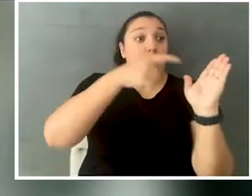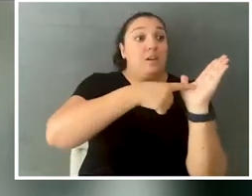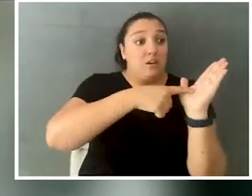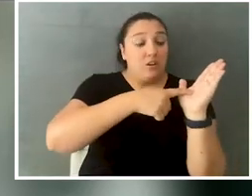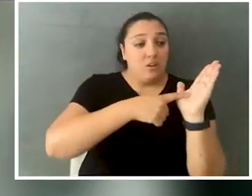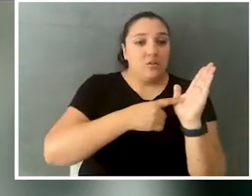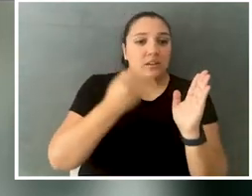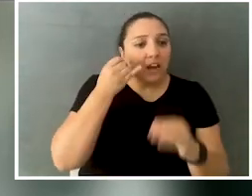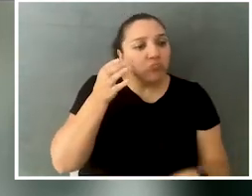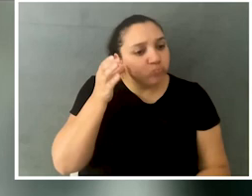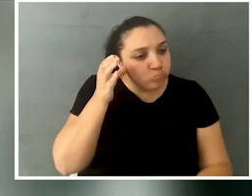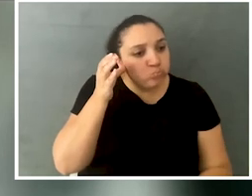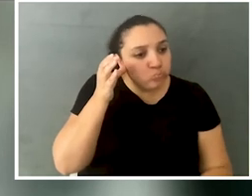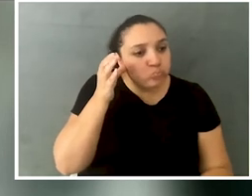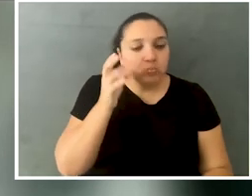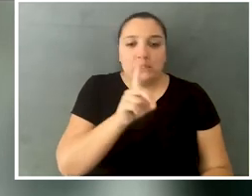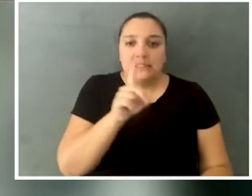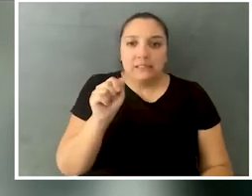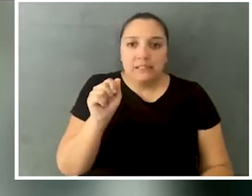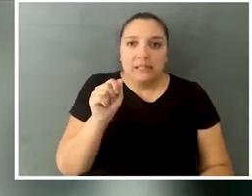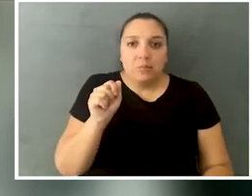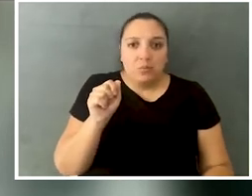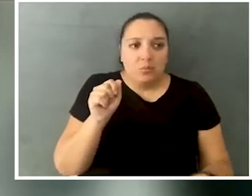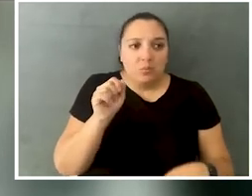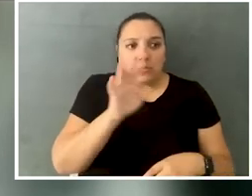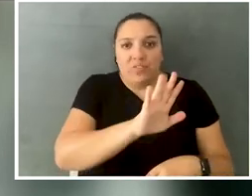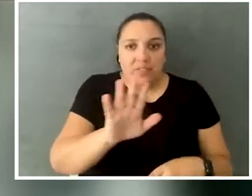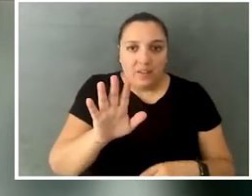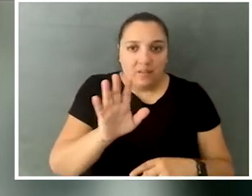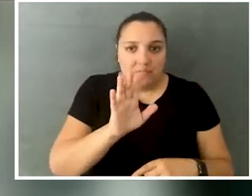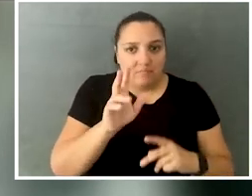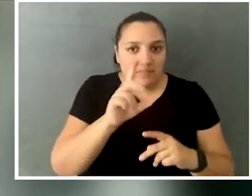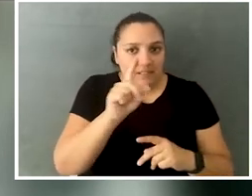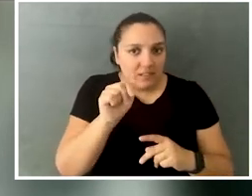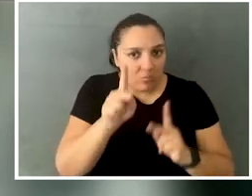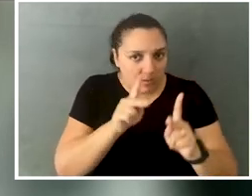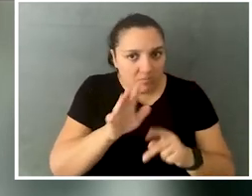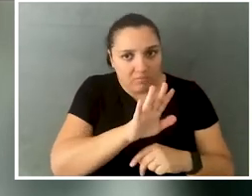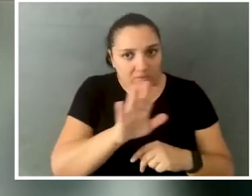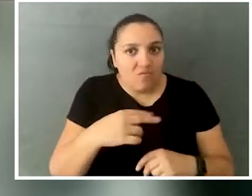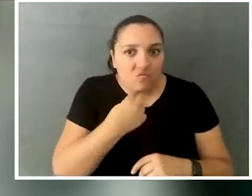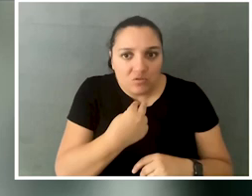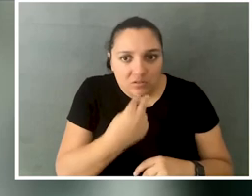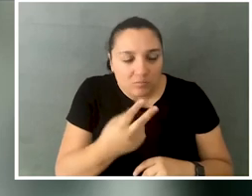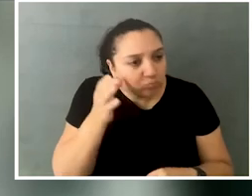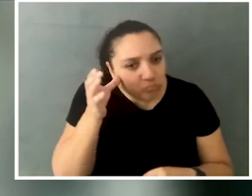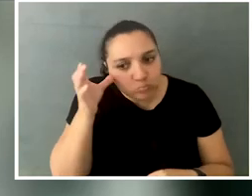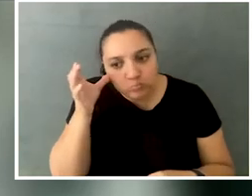and listening to disabled voices I think is a really important thing to ensure that, especially because, so often,